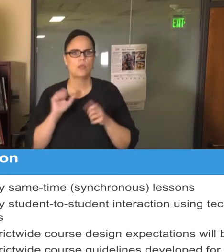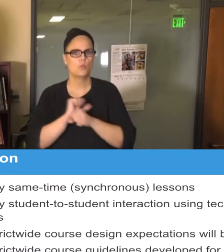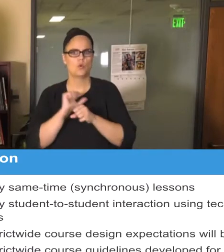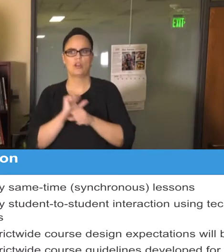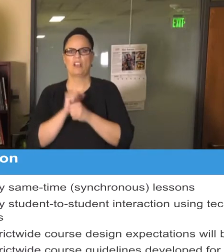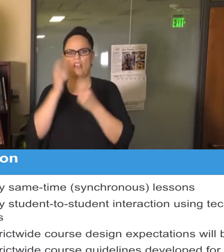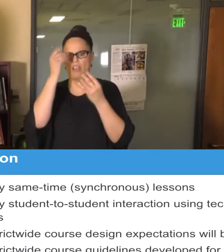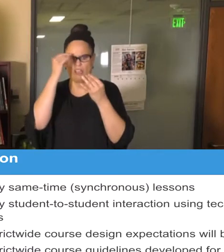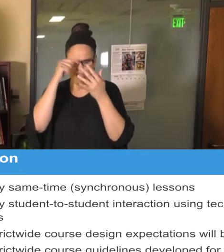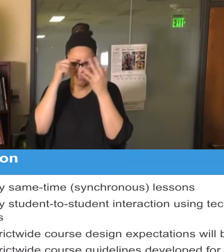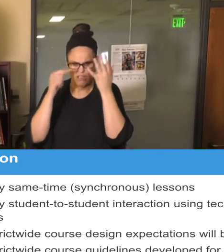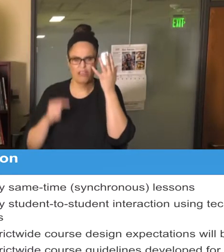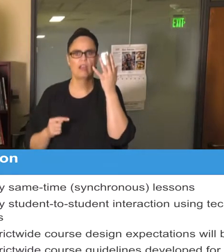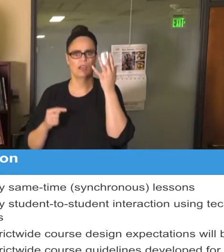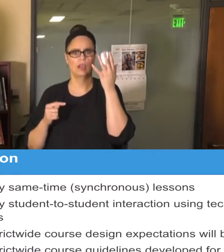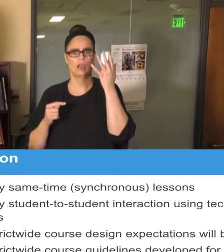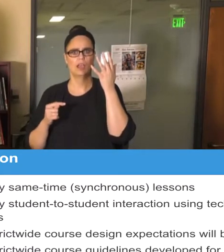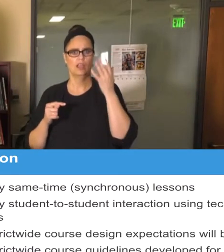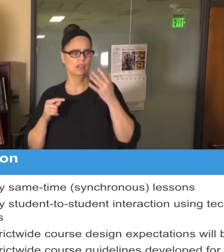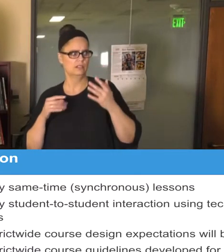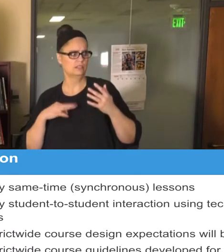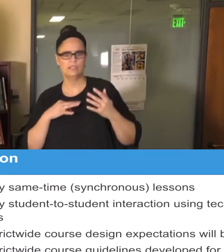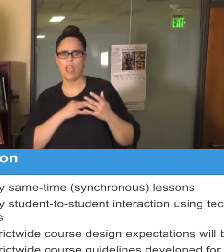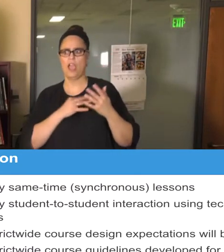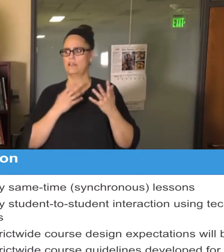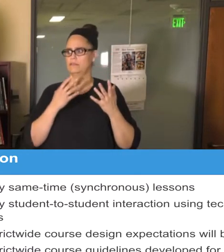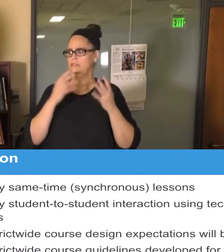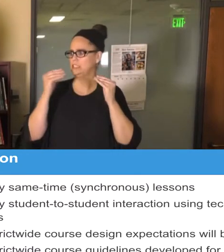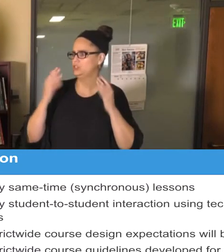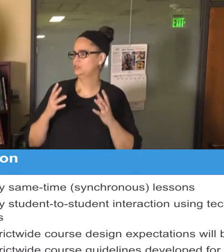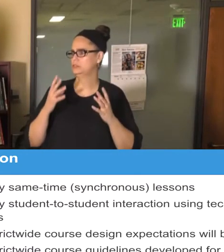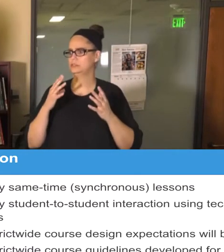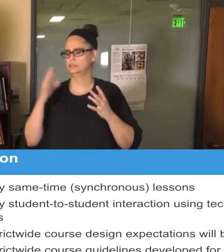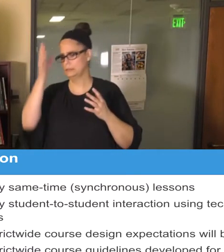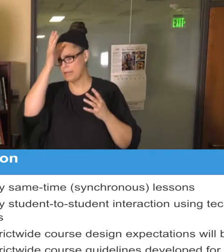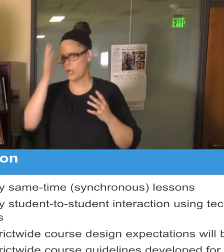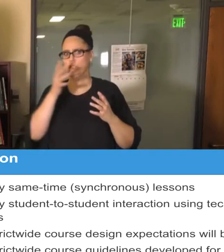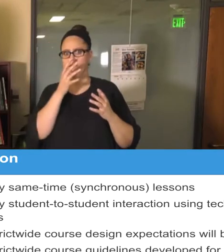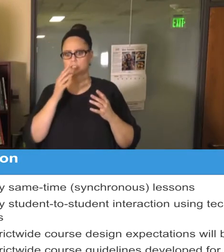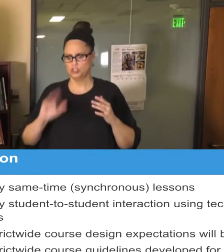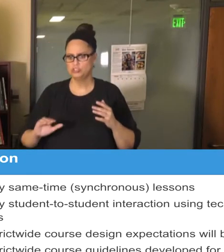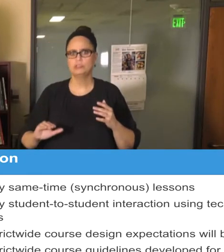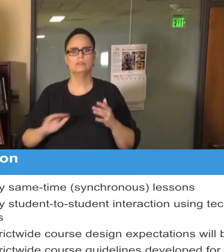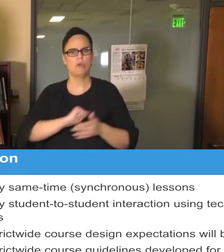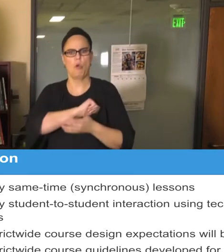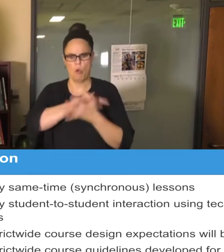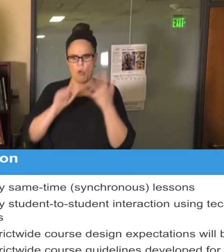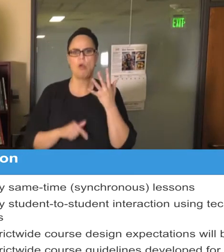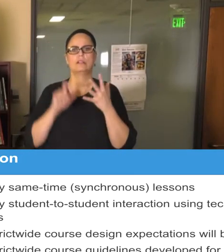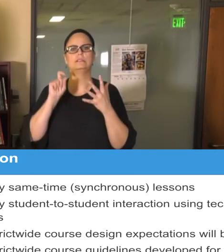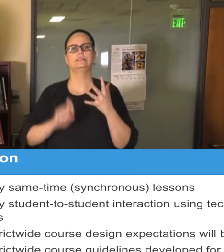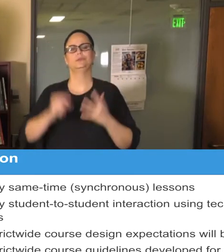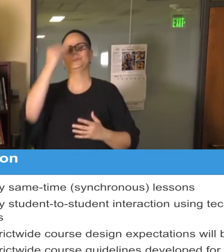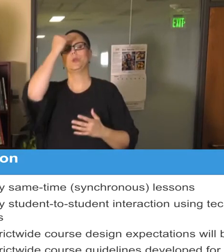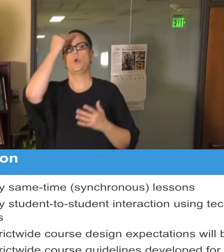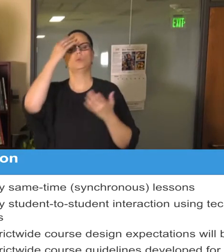as a parent - making sure that our children understand what the expectations are and we want to make sure that we're starting from day